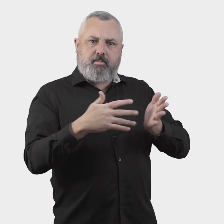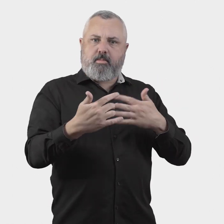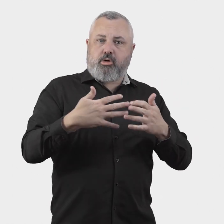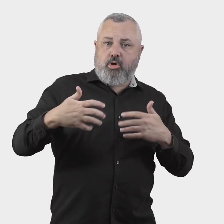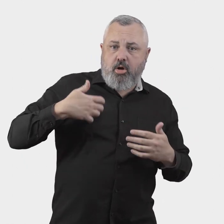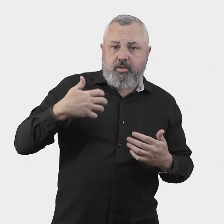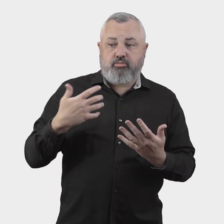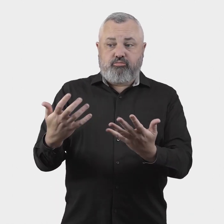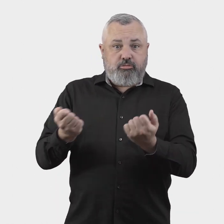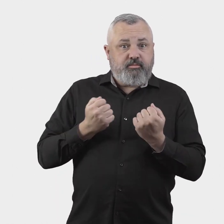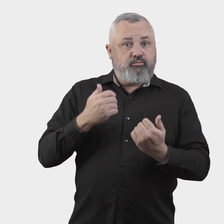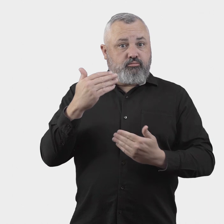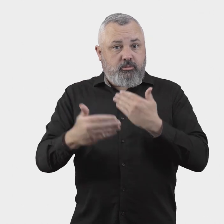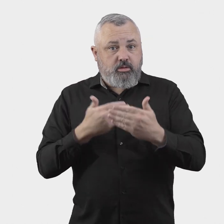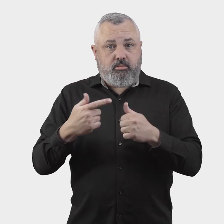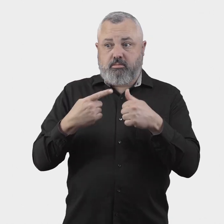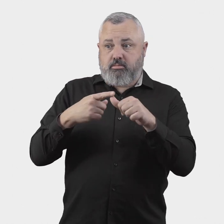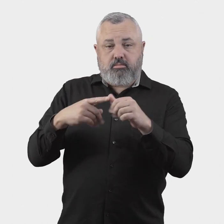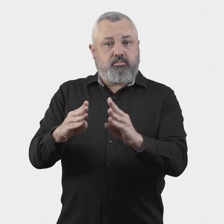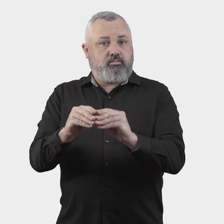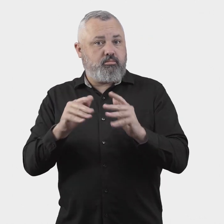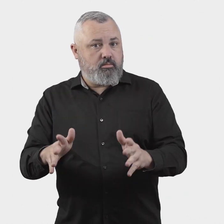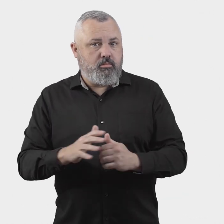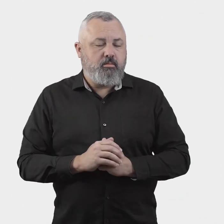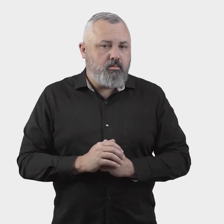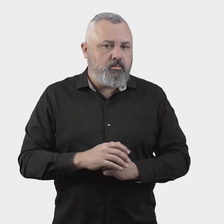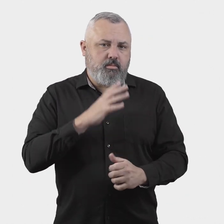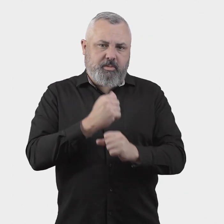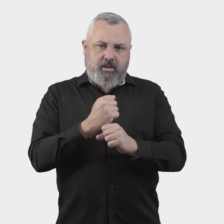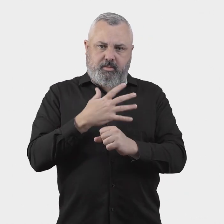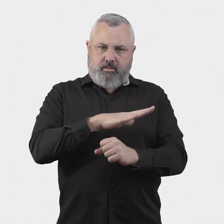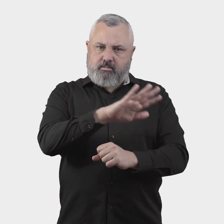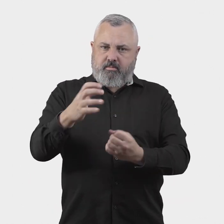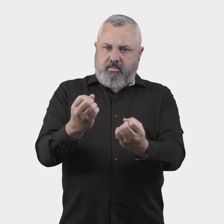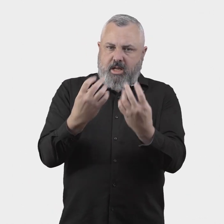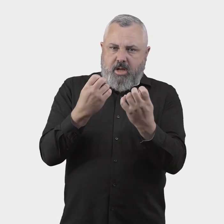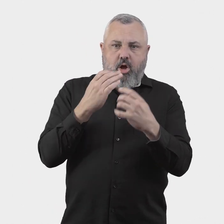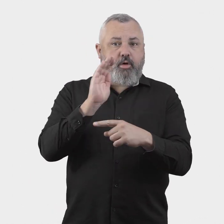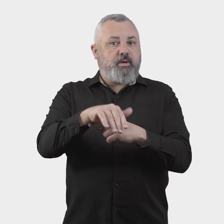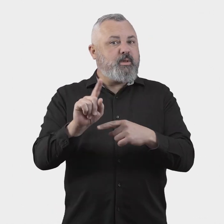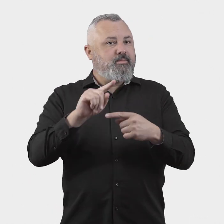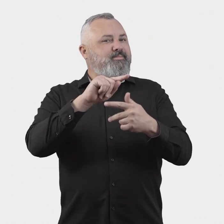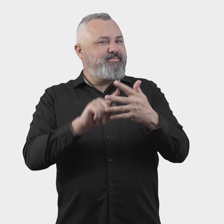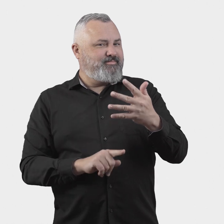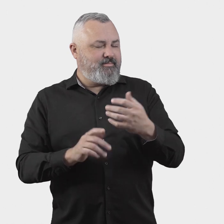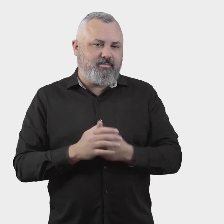should receive, handle and resolve complaints made by aviation customers. The government is interested in stakeholders’ views on: